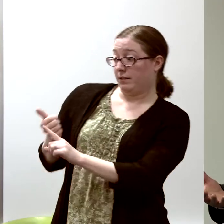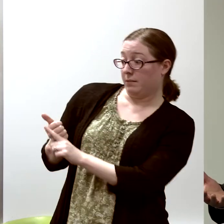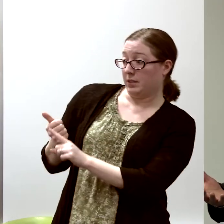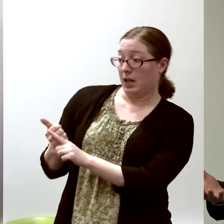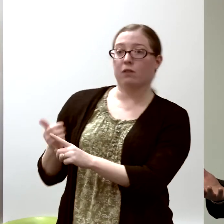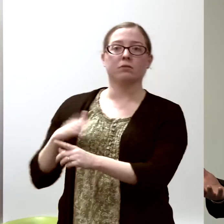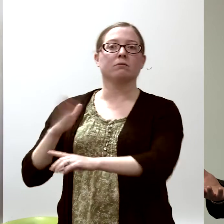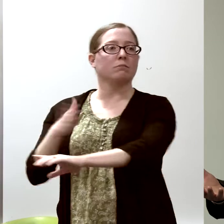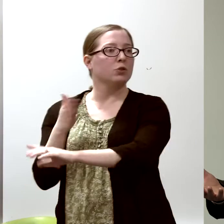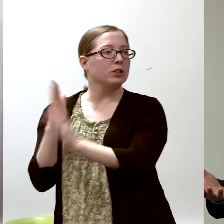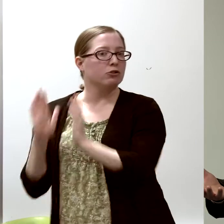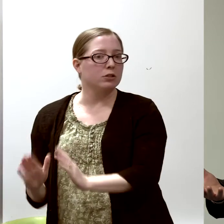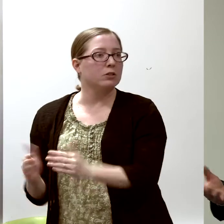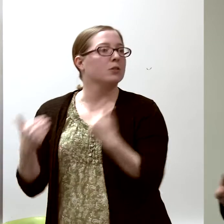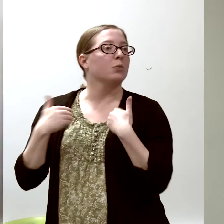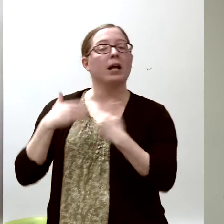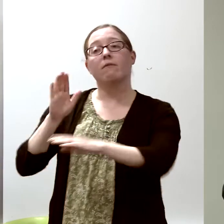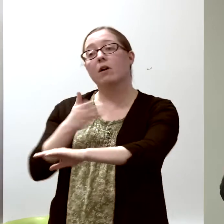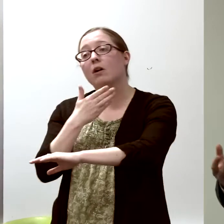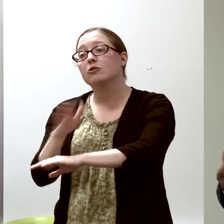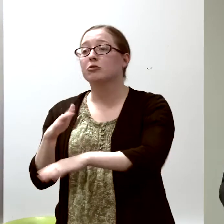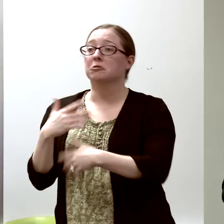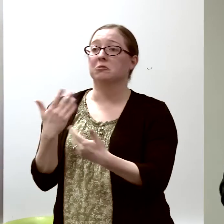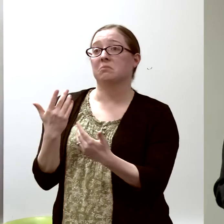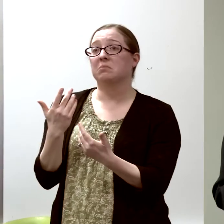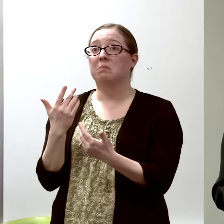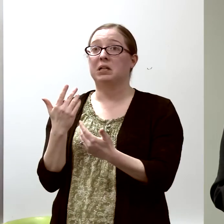There were concerts about every other night...